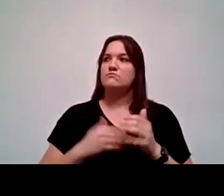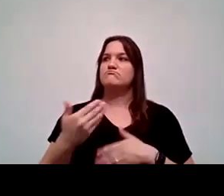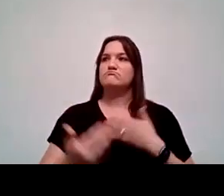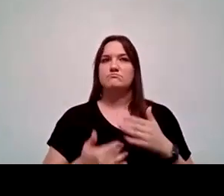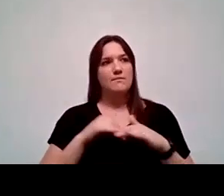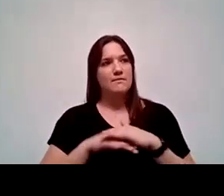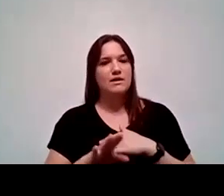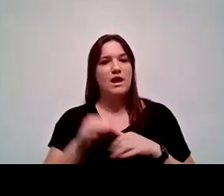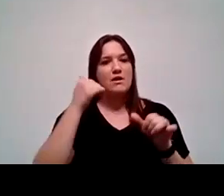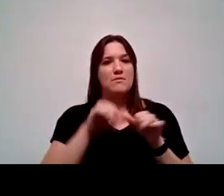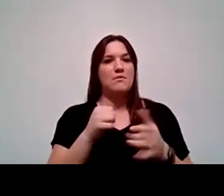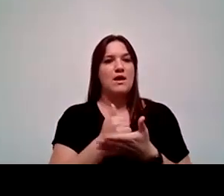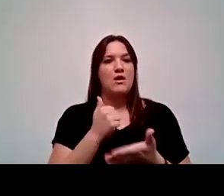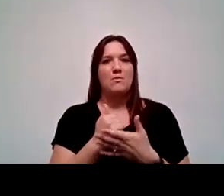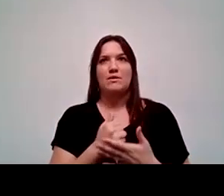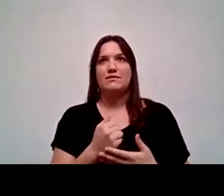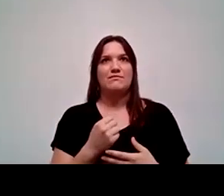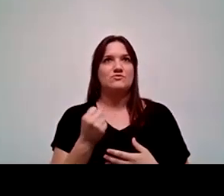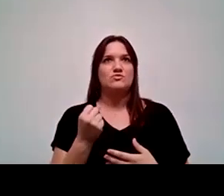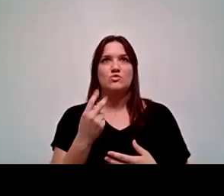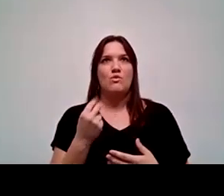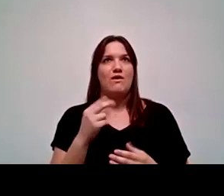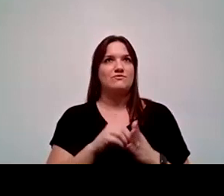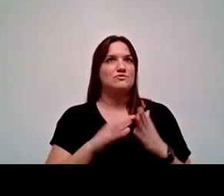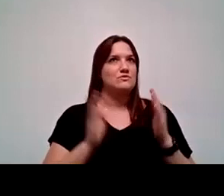helping over a dozen students myself on the first day of classes this fall.